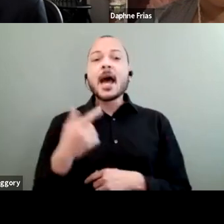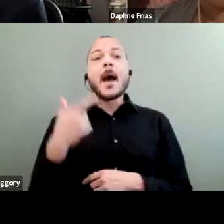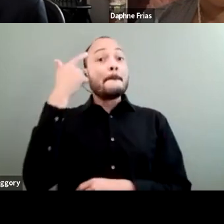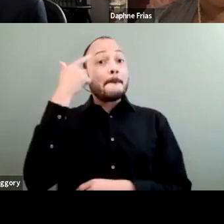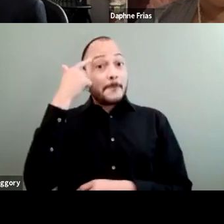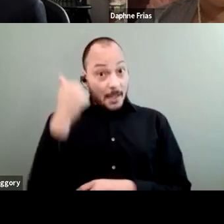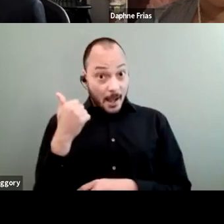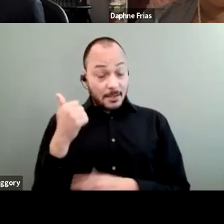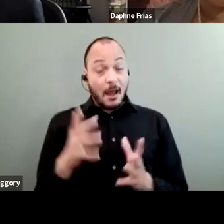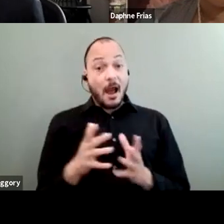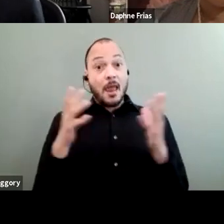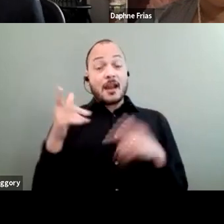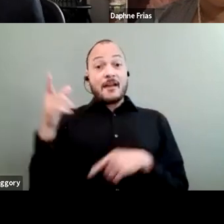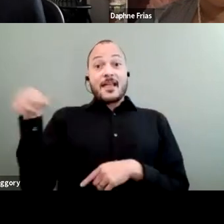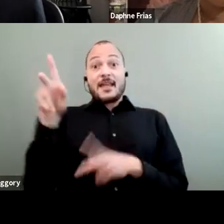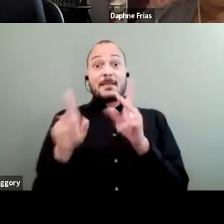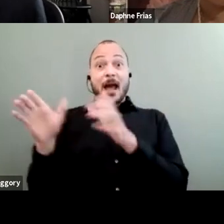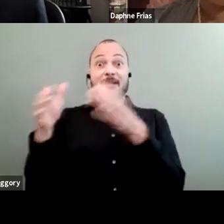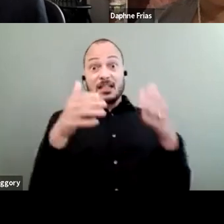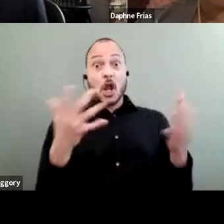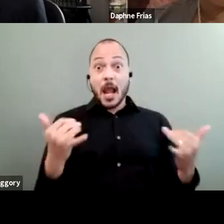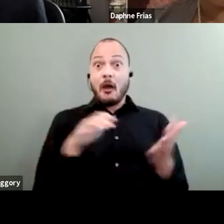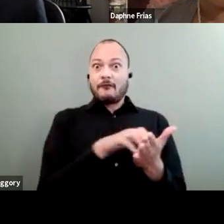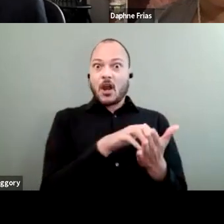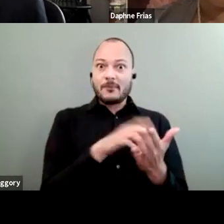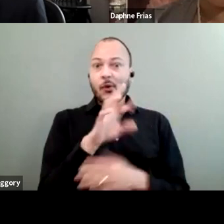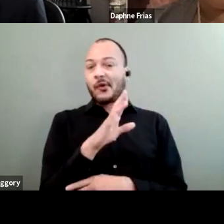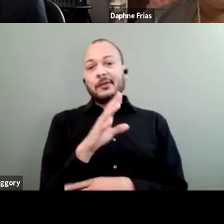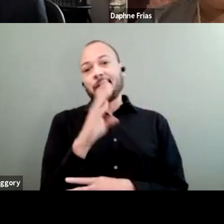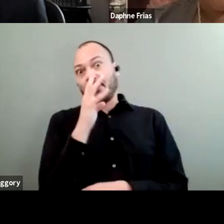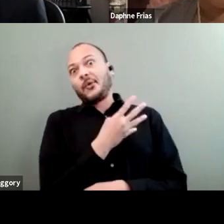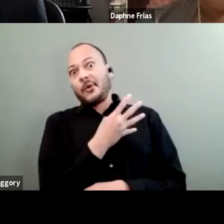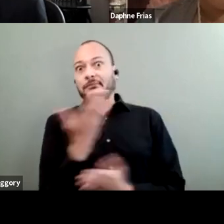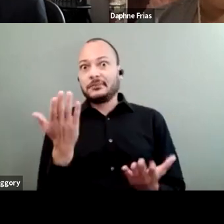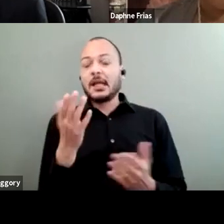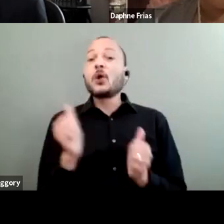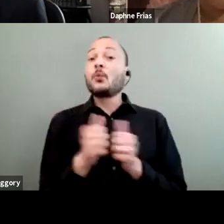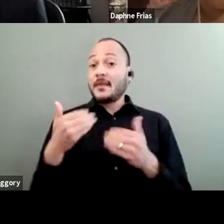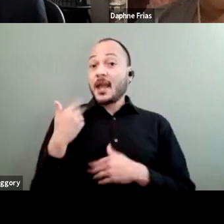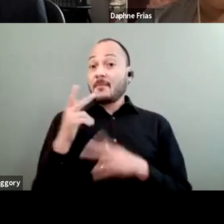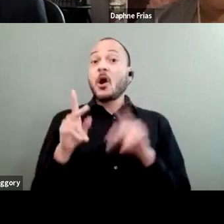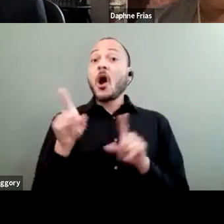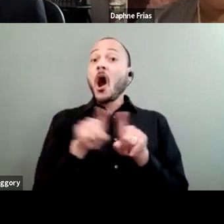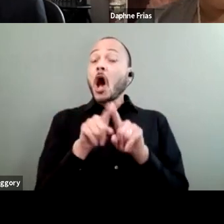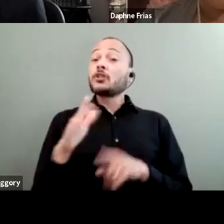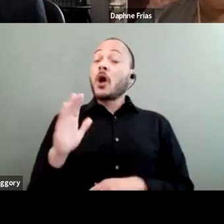these populations are made vulnerable or just outright ignored, like with young people, they also are our biggest stakeholders.